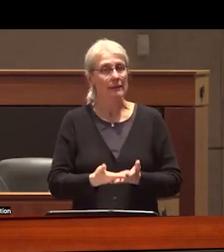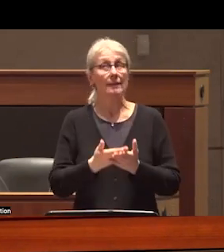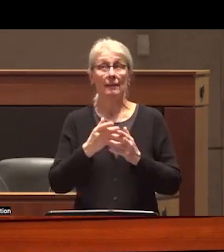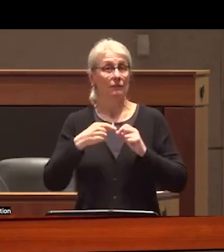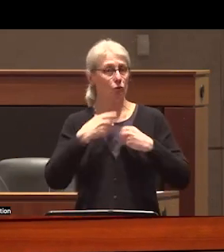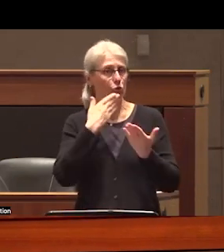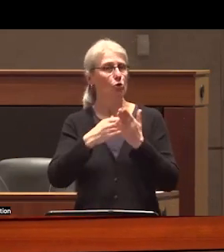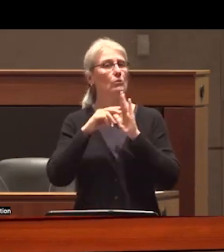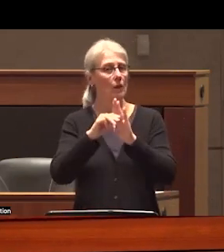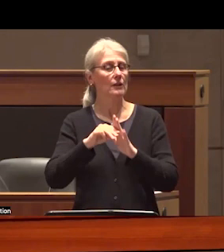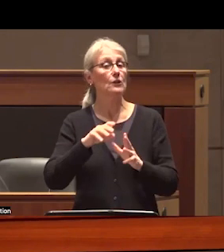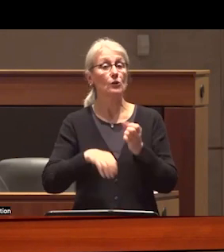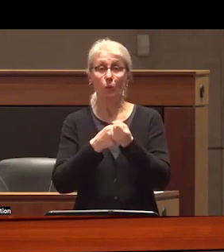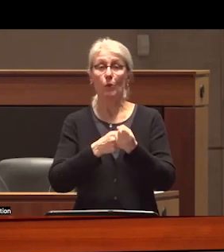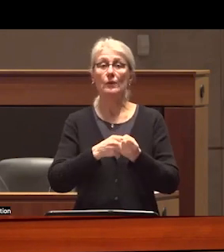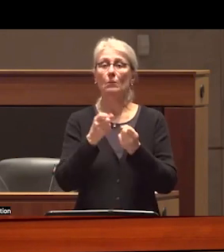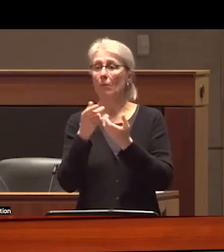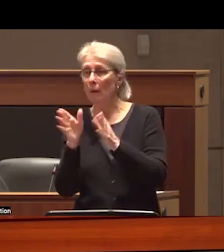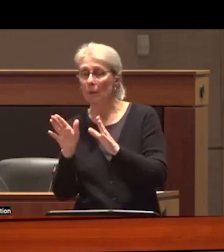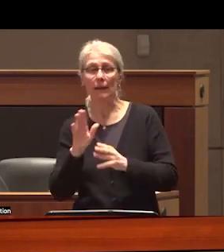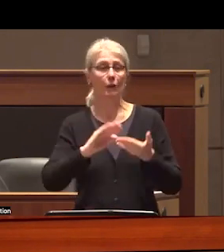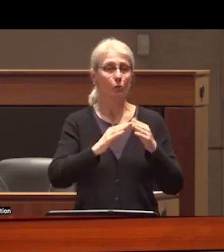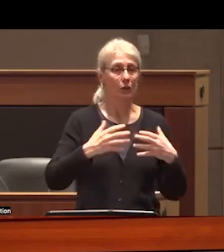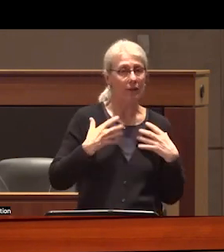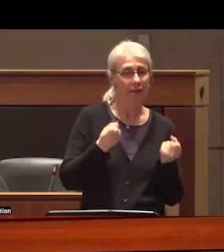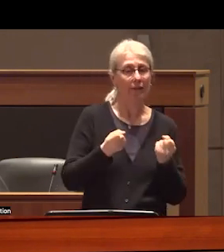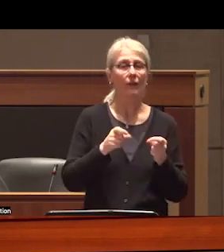supports public and Community Health and Human Rights by decoupling drug use from the criminal